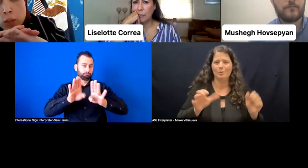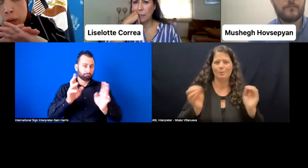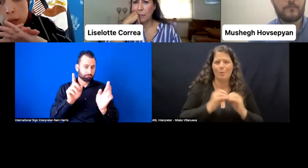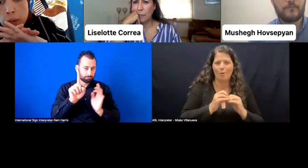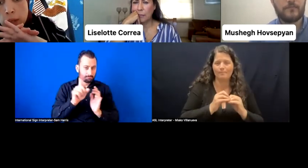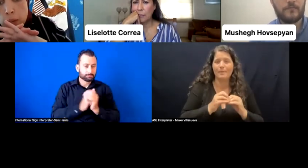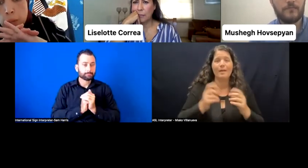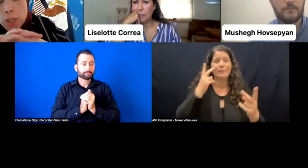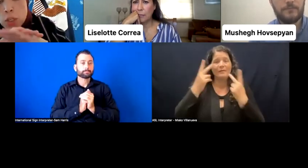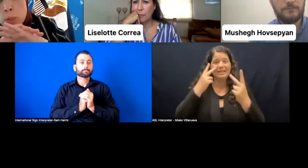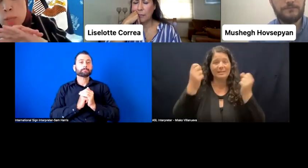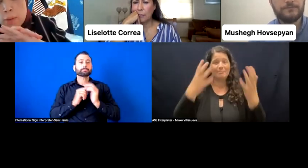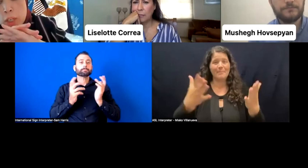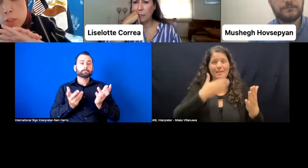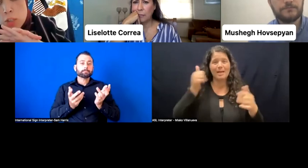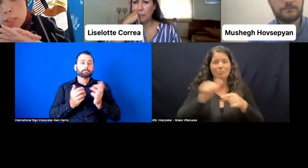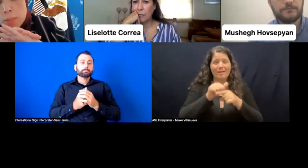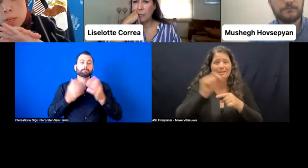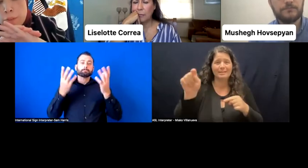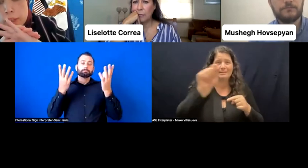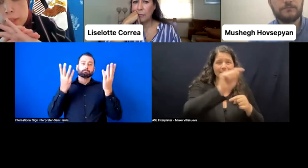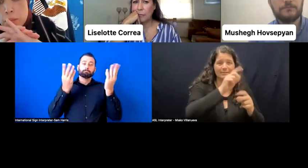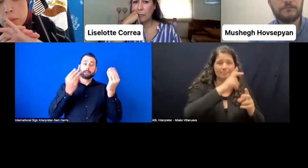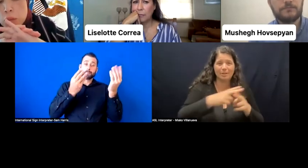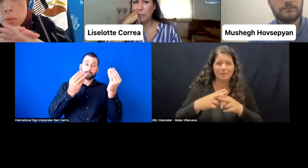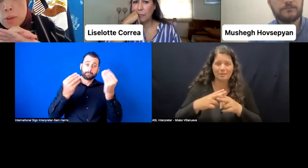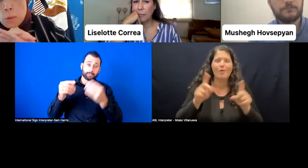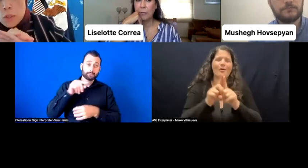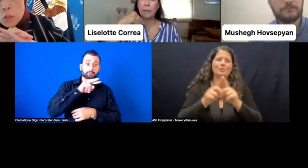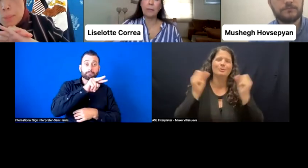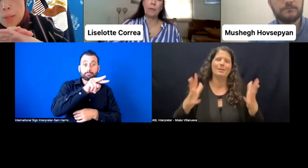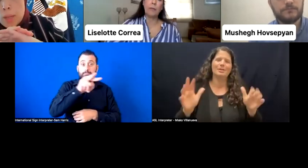right now here, but there's also a lot of challenges. There's been efforts, but there's more that we can do.